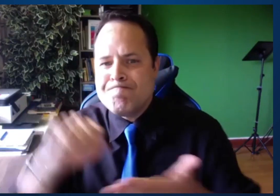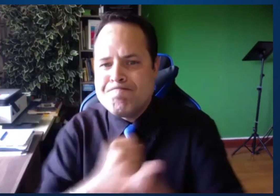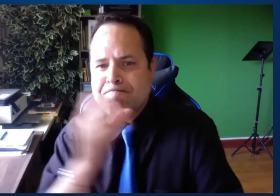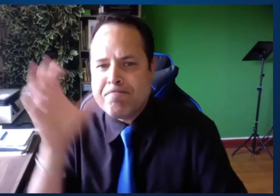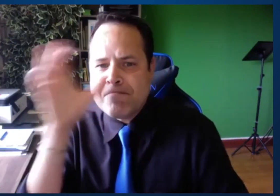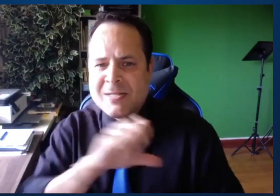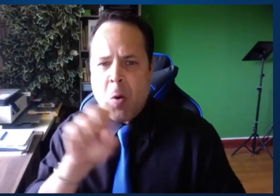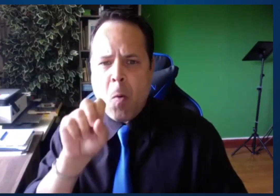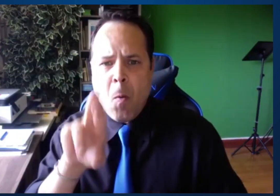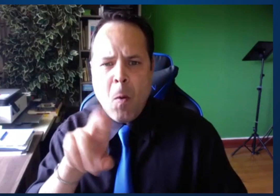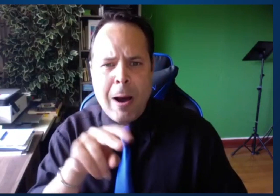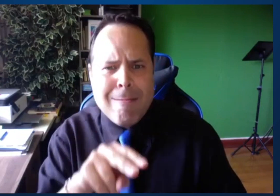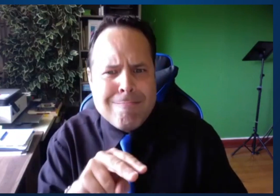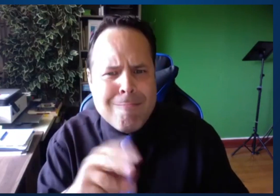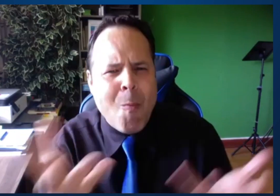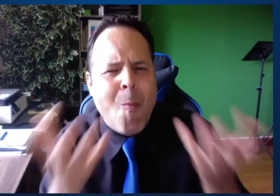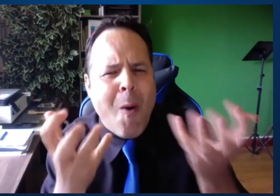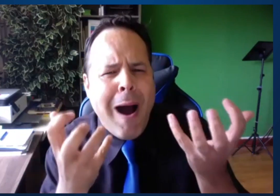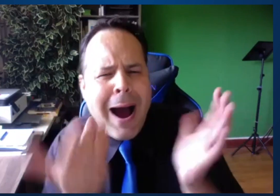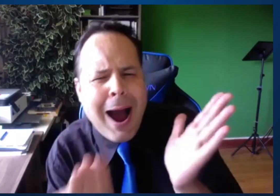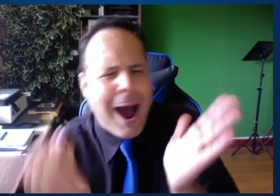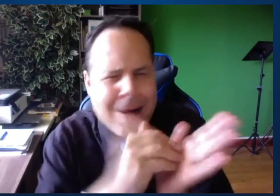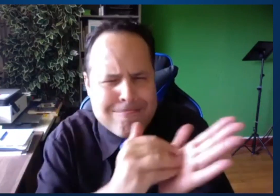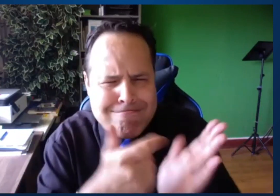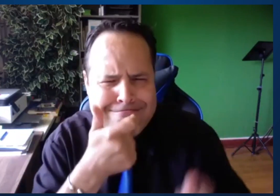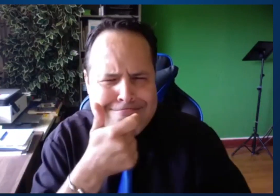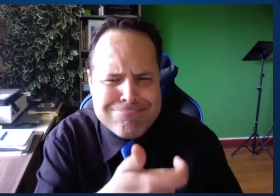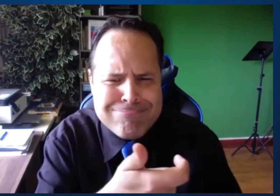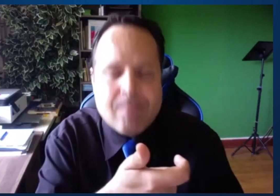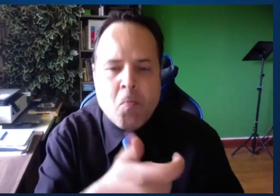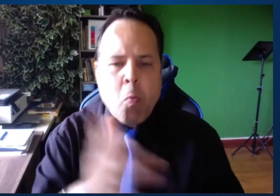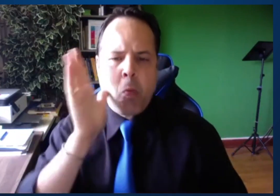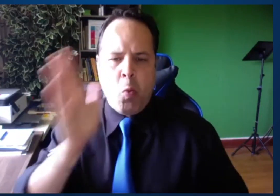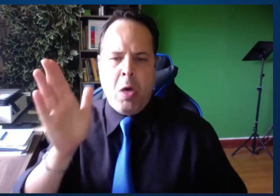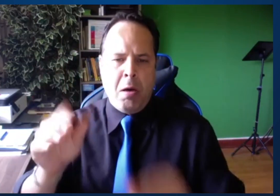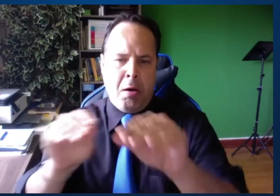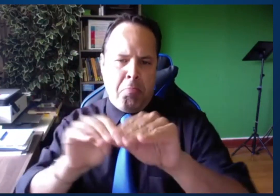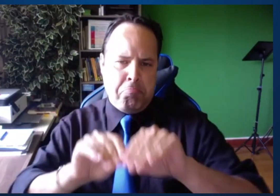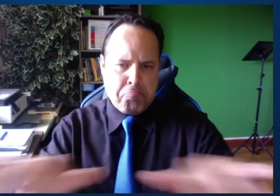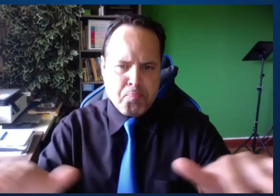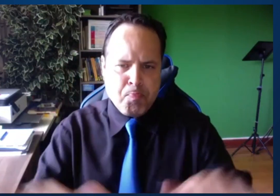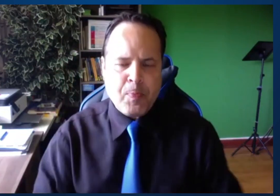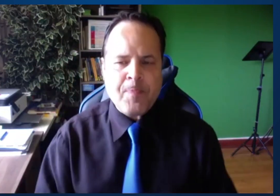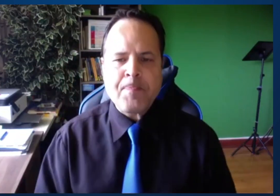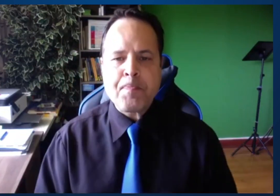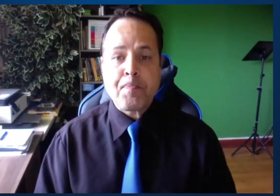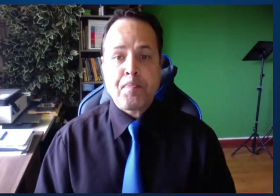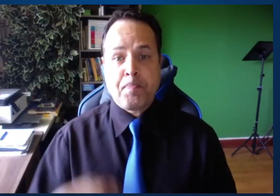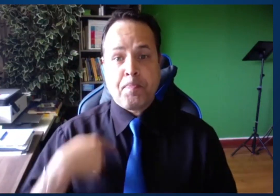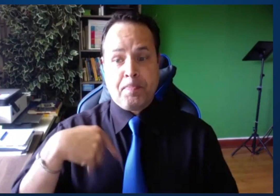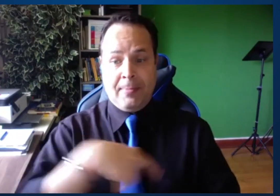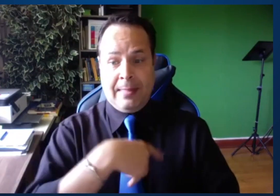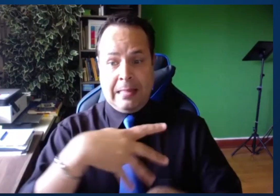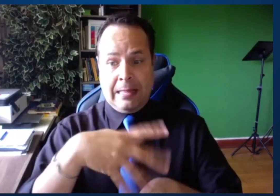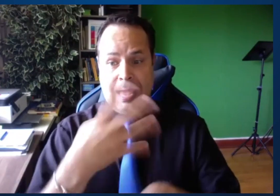Skyer was showing us on screen. I will have a list of resources sent out to everybody. And there's some videos as well.